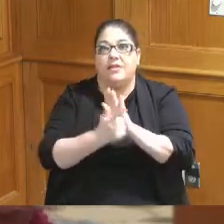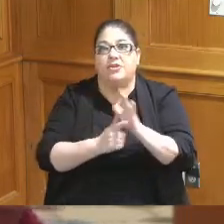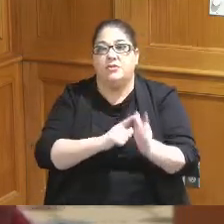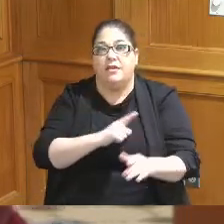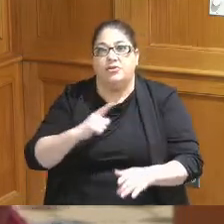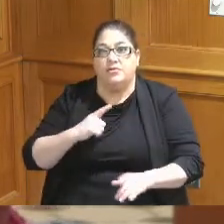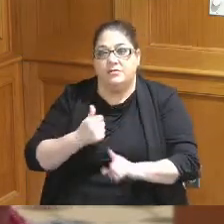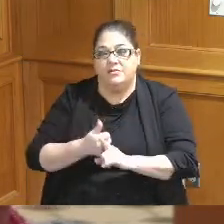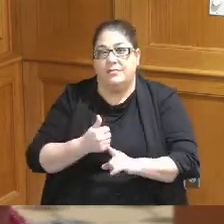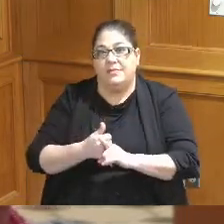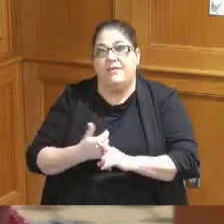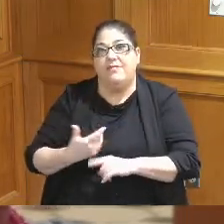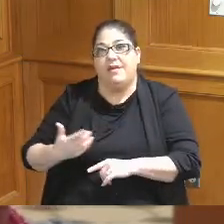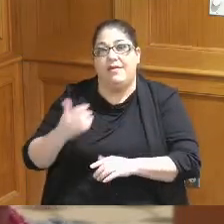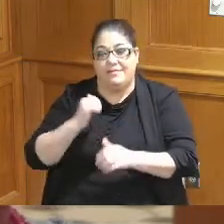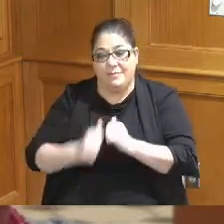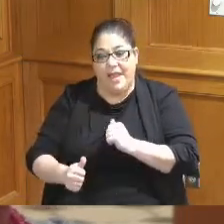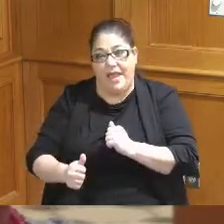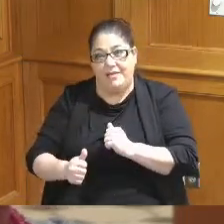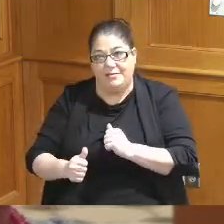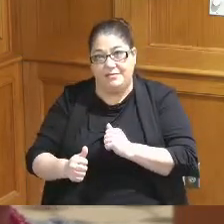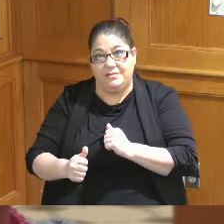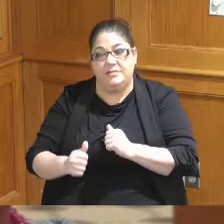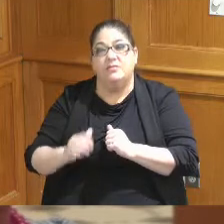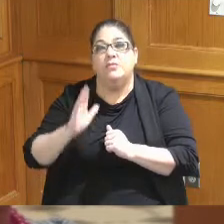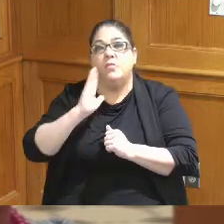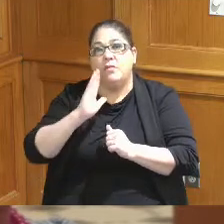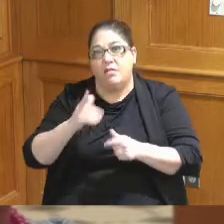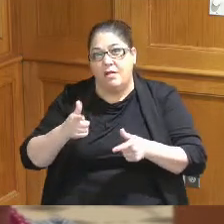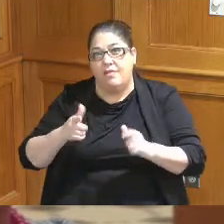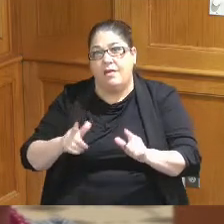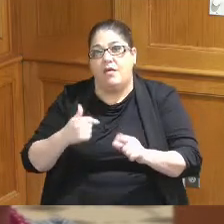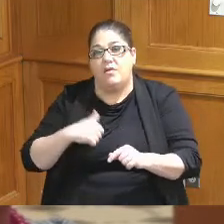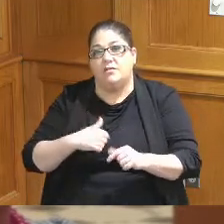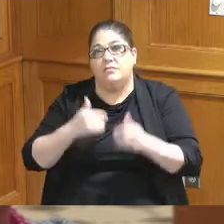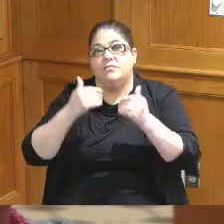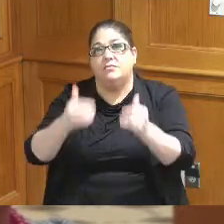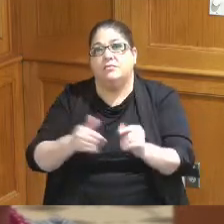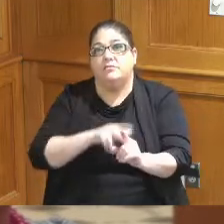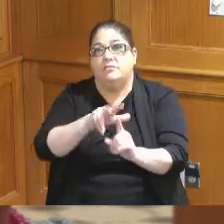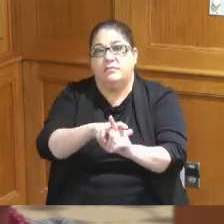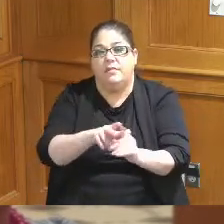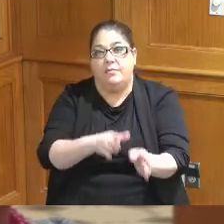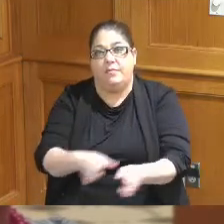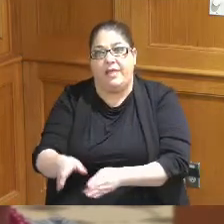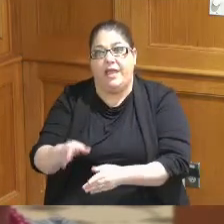that's passed enables us to implement the plan and execute on the plan that we've put forward